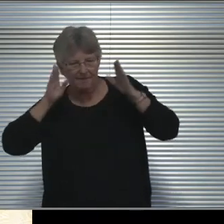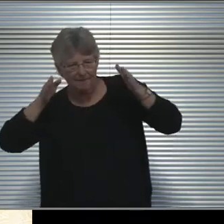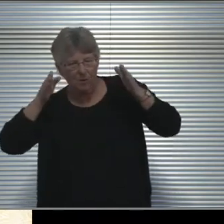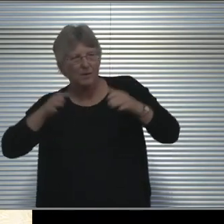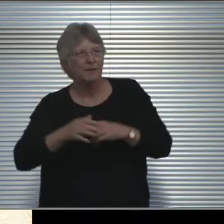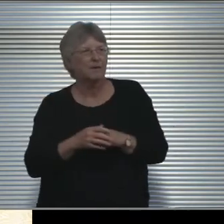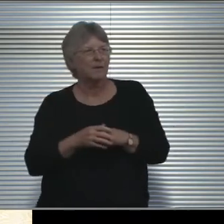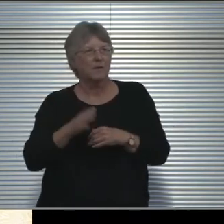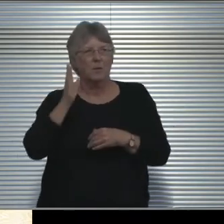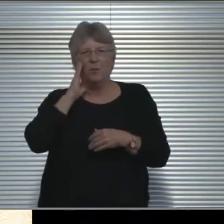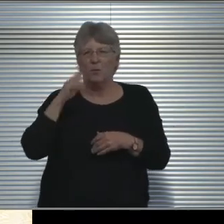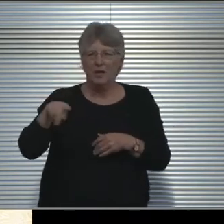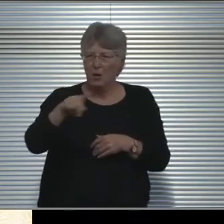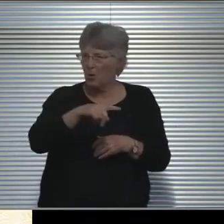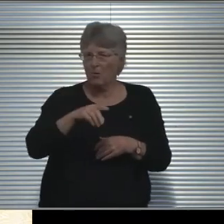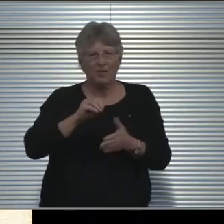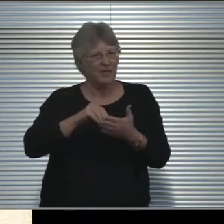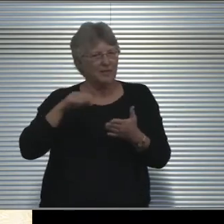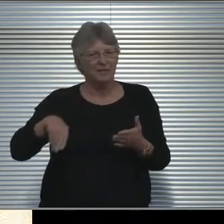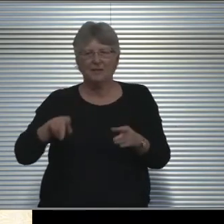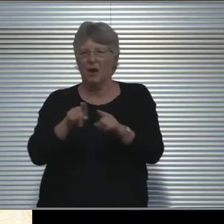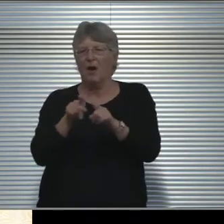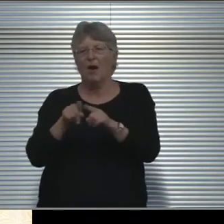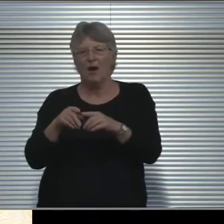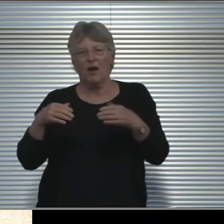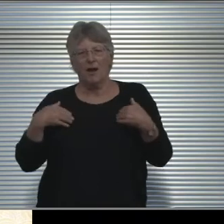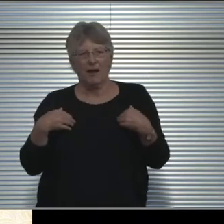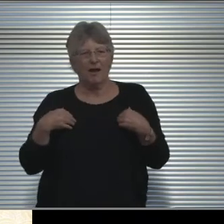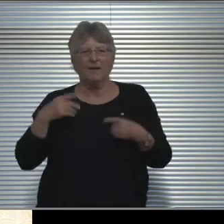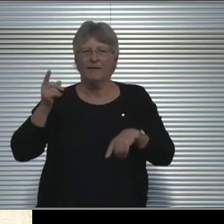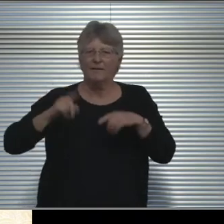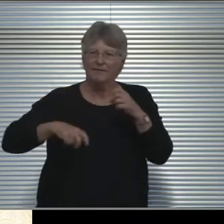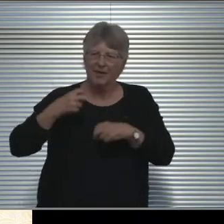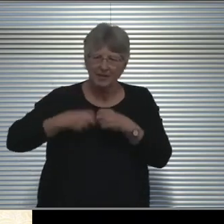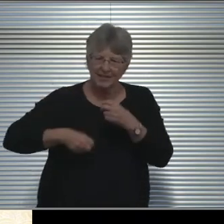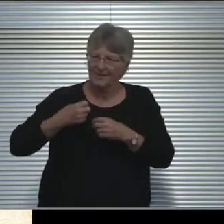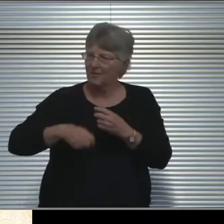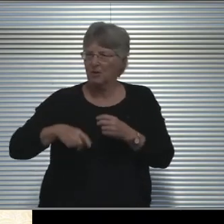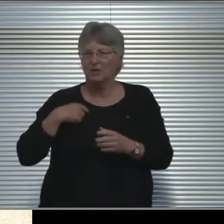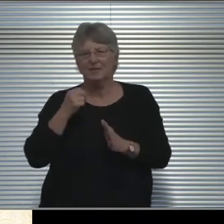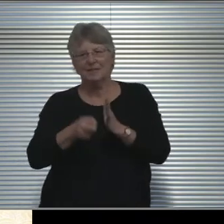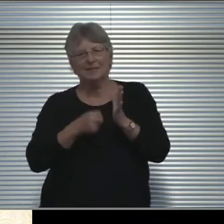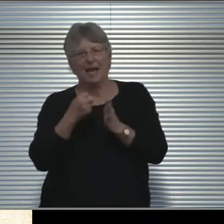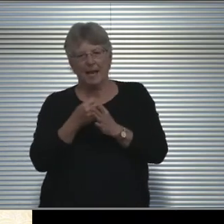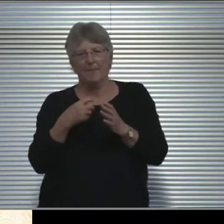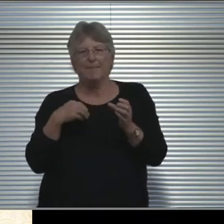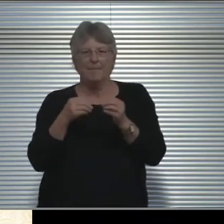We know that these students are also having a very difficult time if not more of a difficult time,